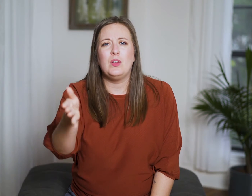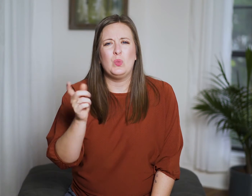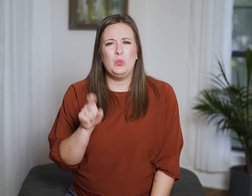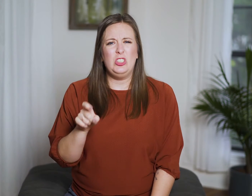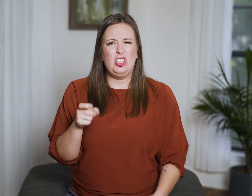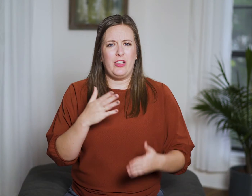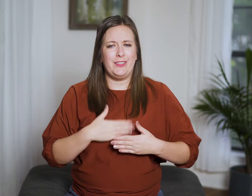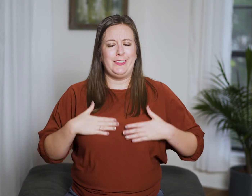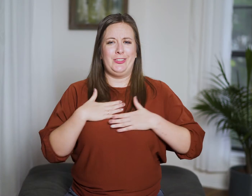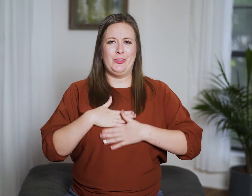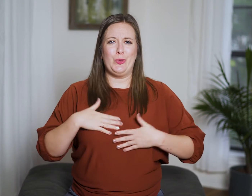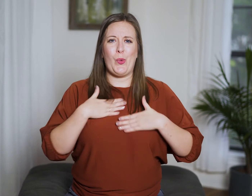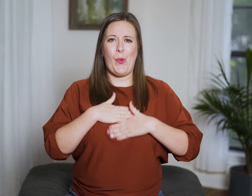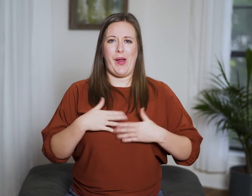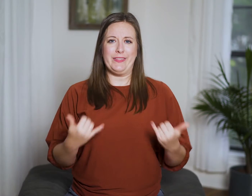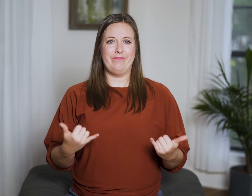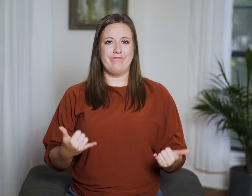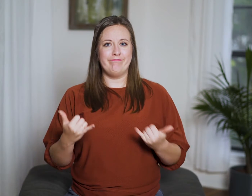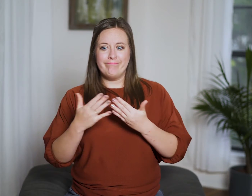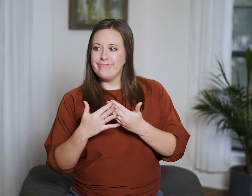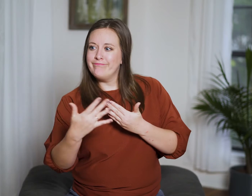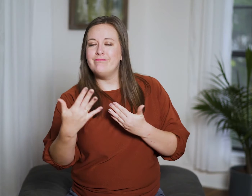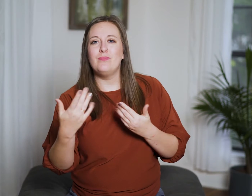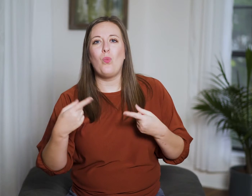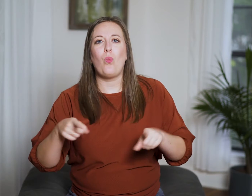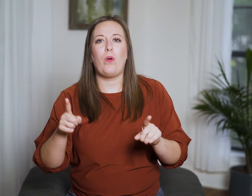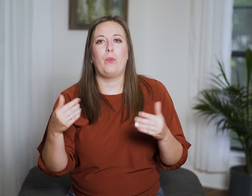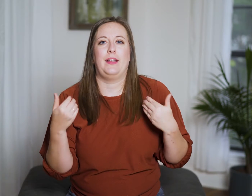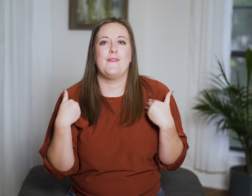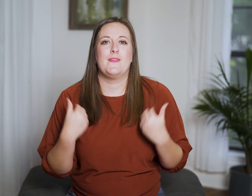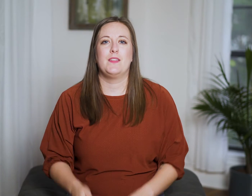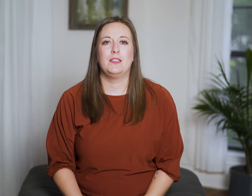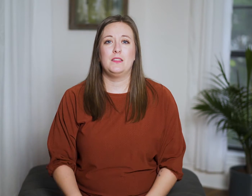so we should enjoy our days while we have them.